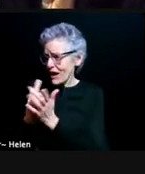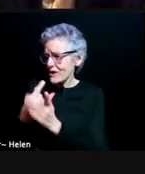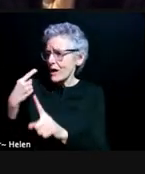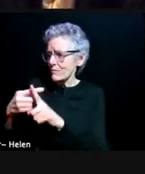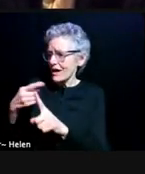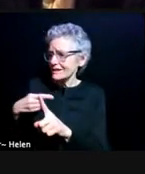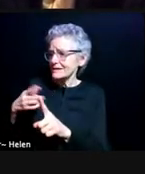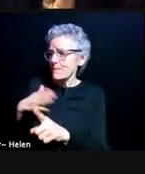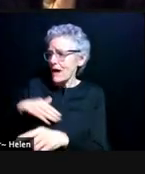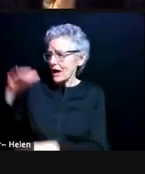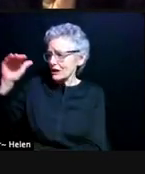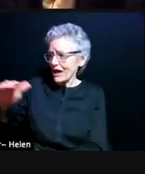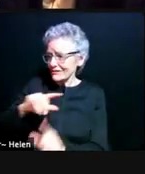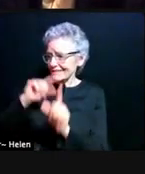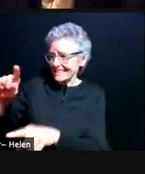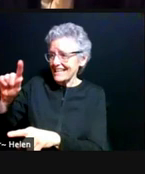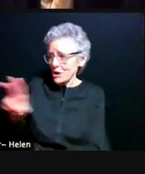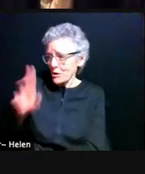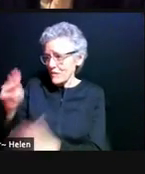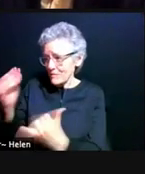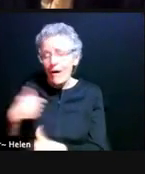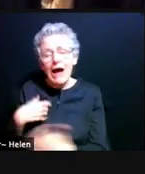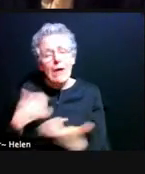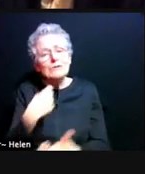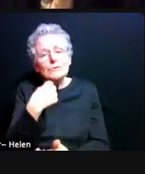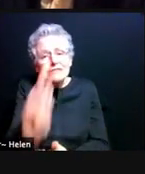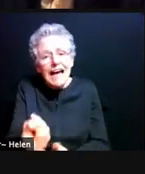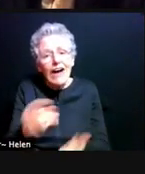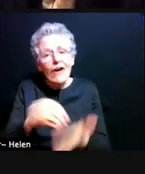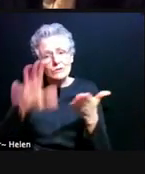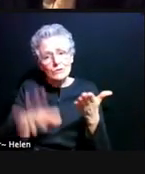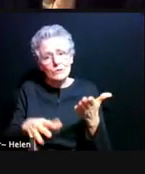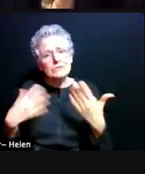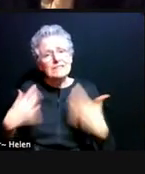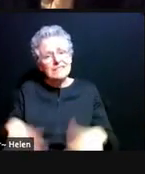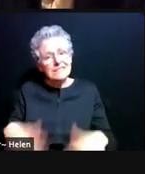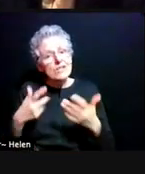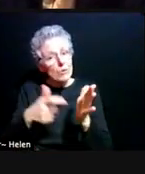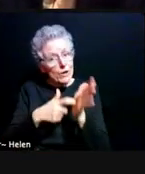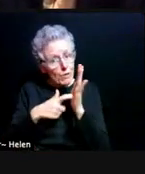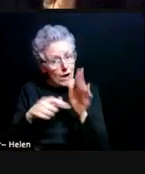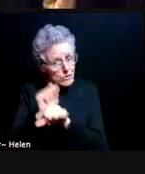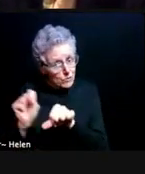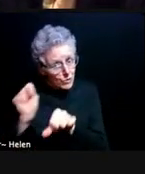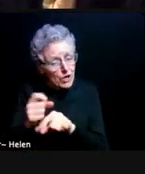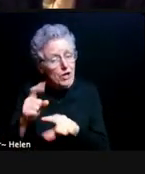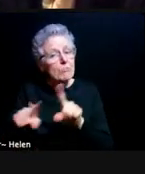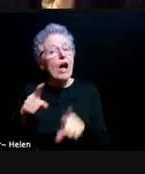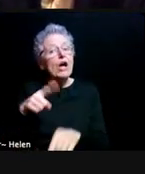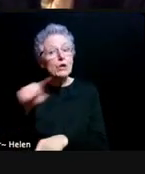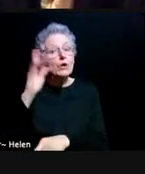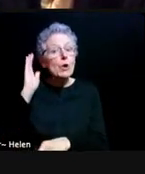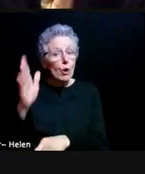to the students too, it takes a little effort but I think you're gonna be very rewarded.